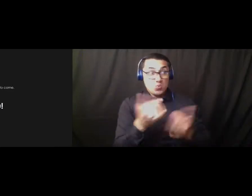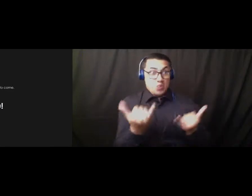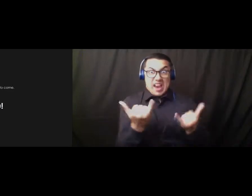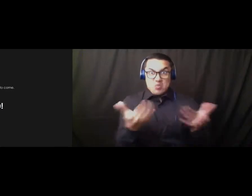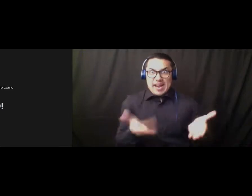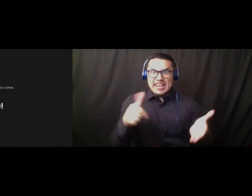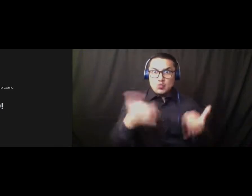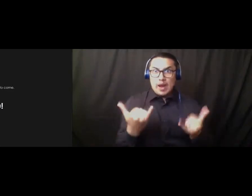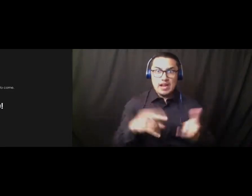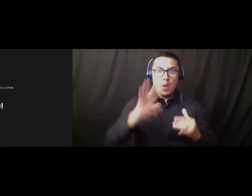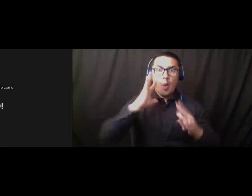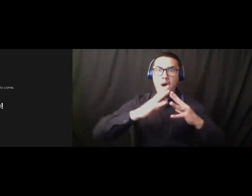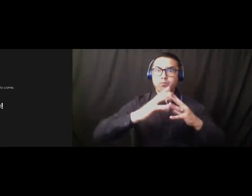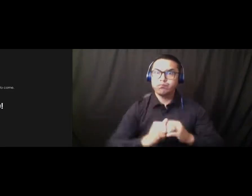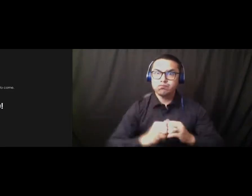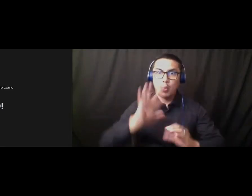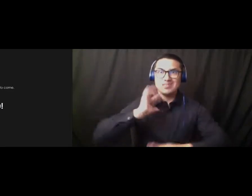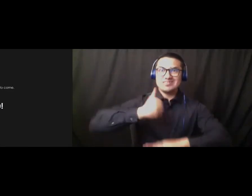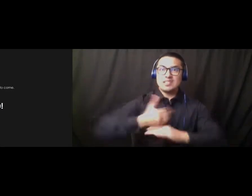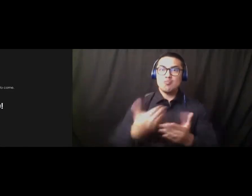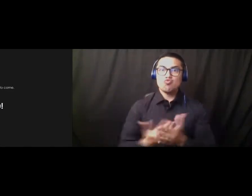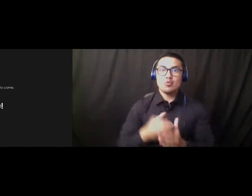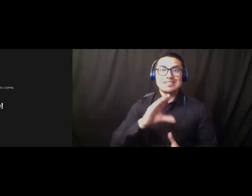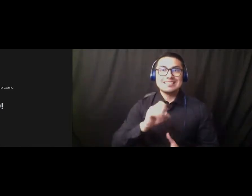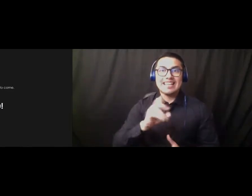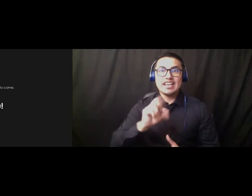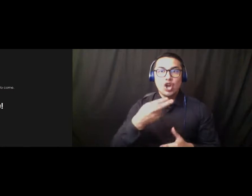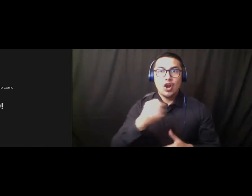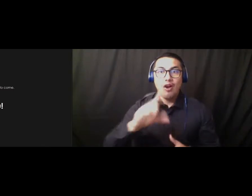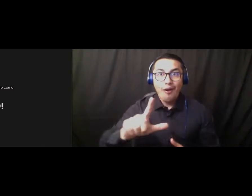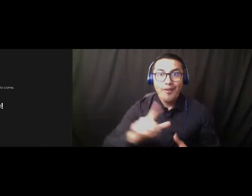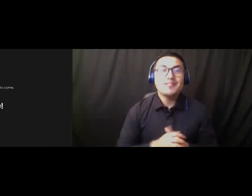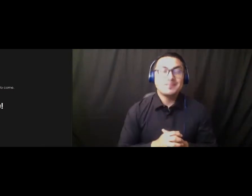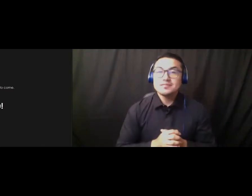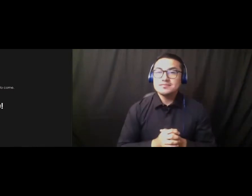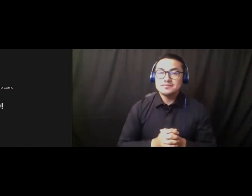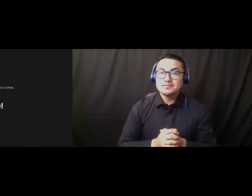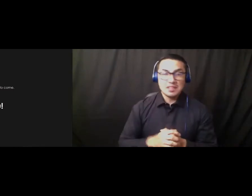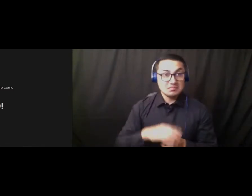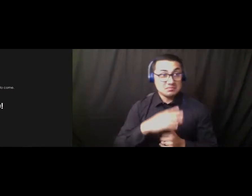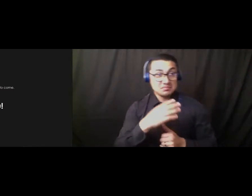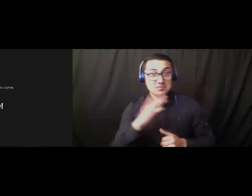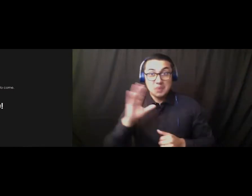It's going to be three-stories tall. And uh, it's going to be beautiful.